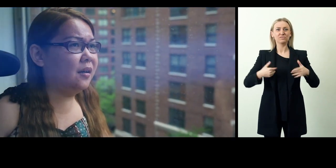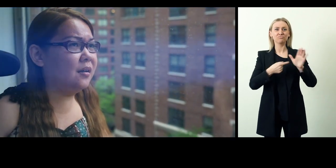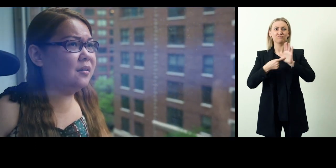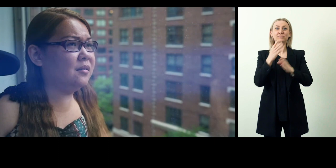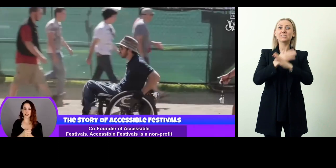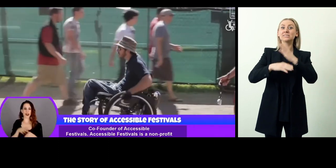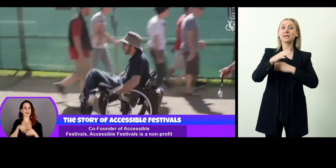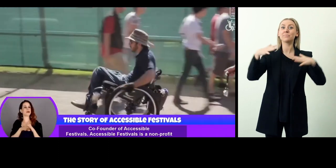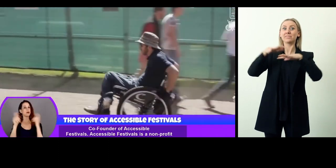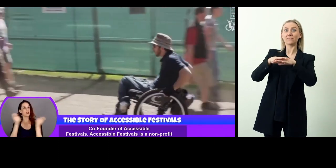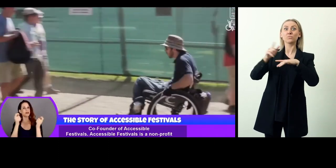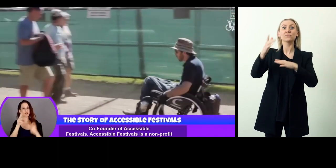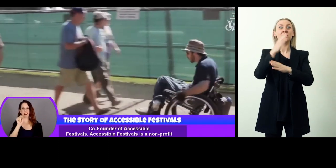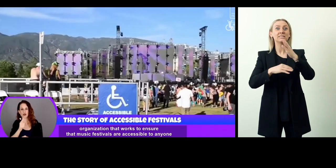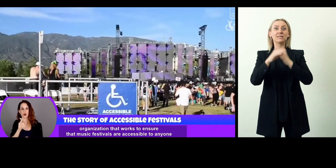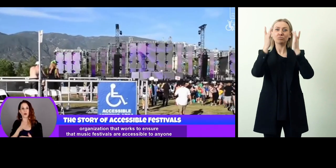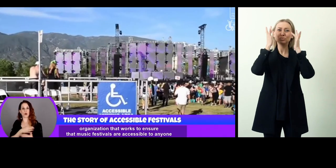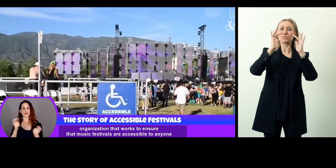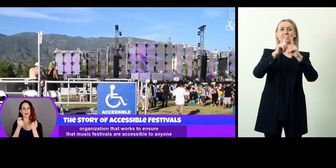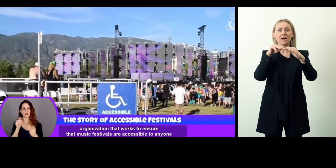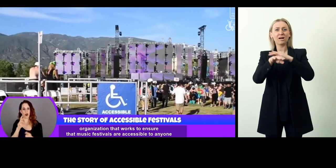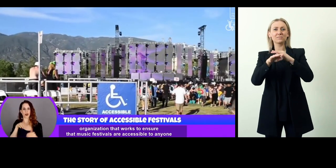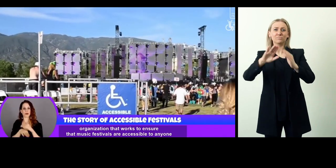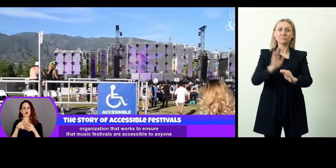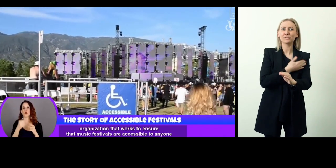is dedicated to promoting disability culture and accessibility in the music industry,